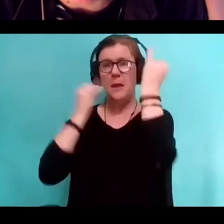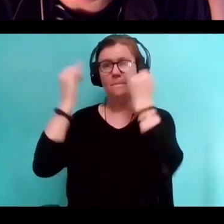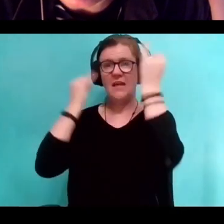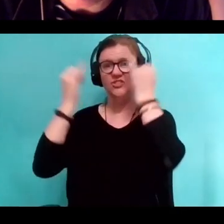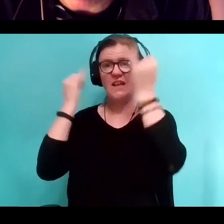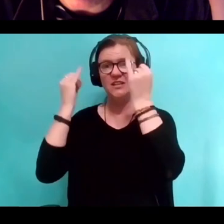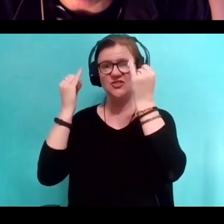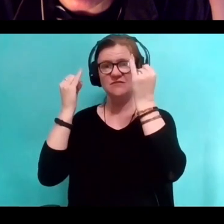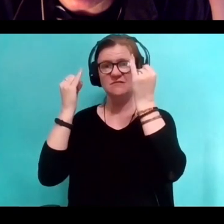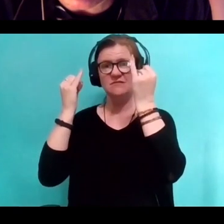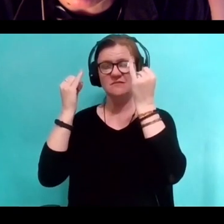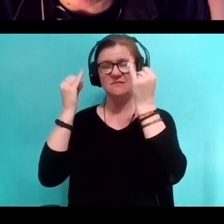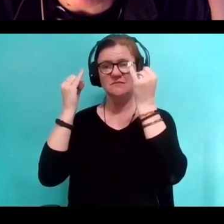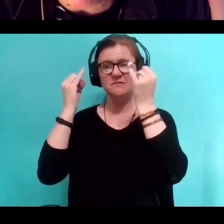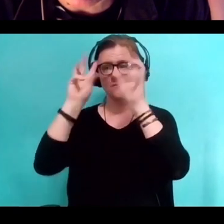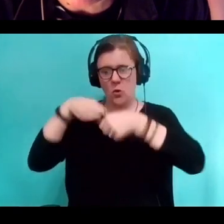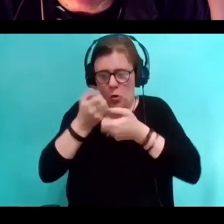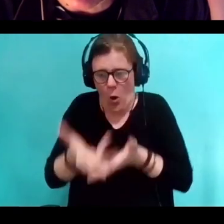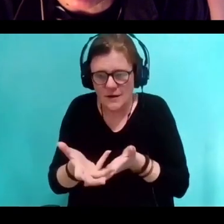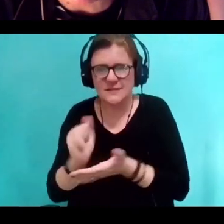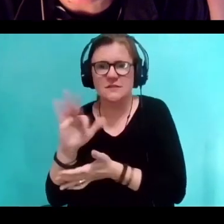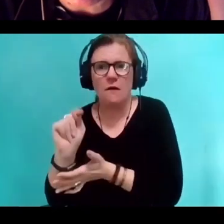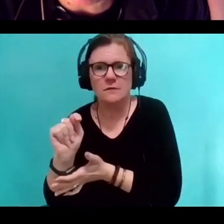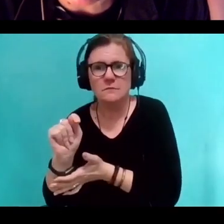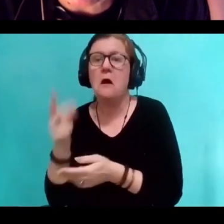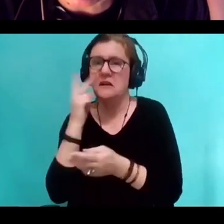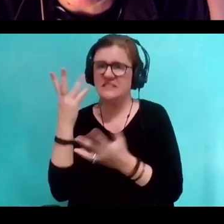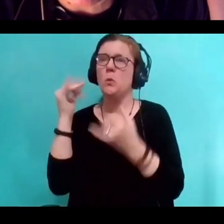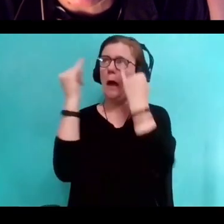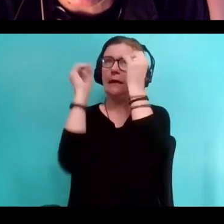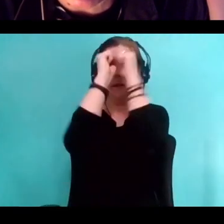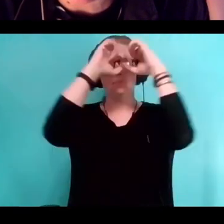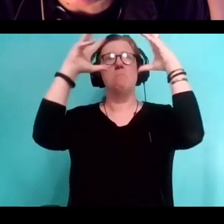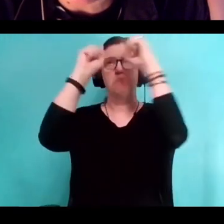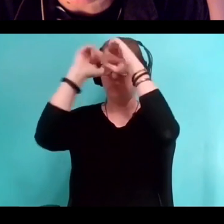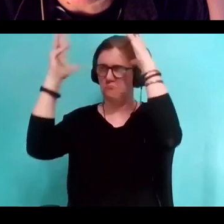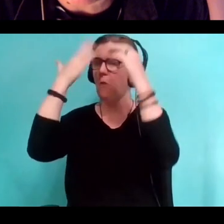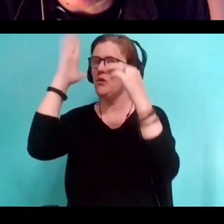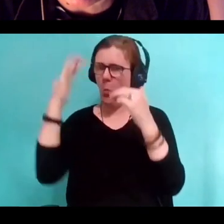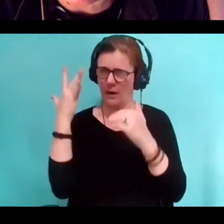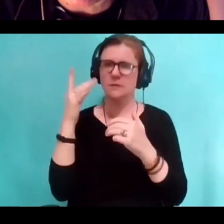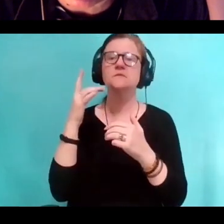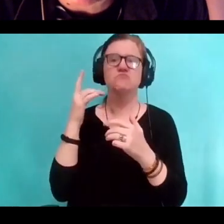I can see why the imagination evolved into being. I see why this gives us an evolutionary advantage.